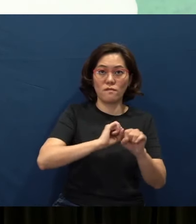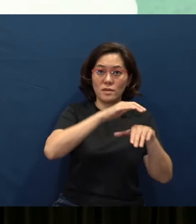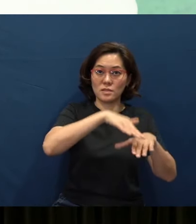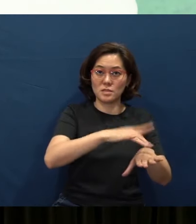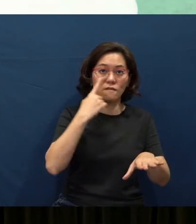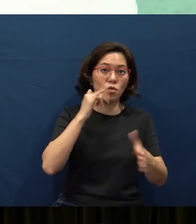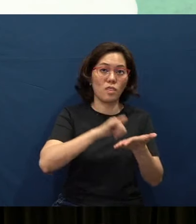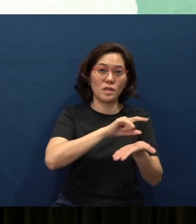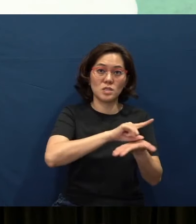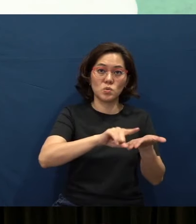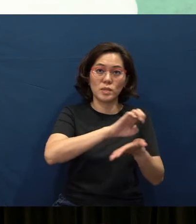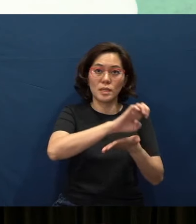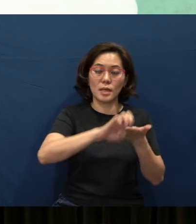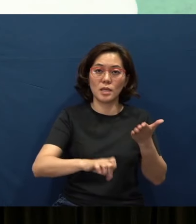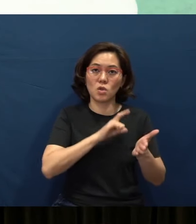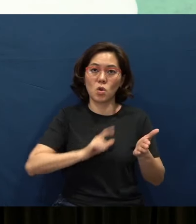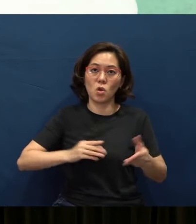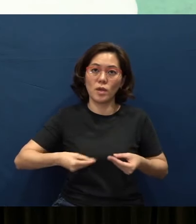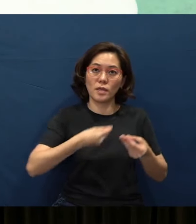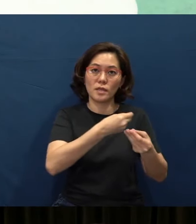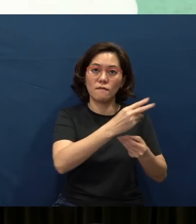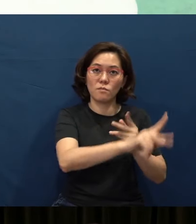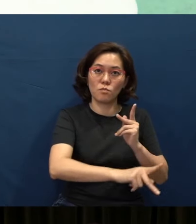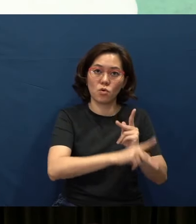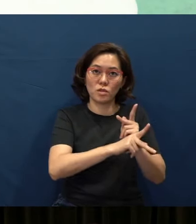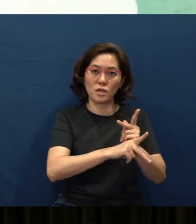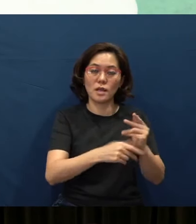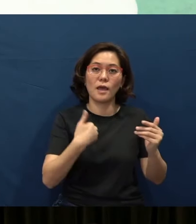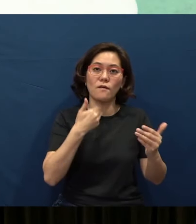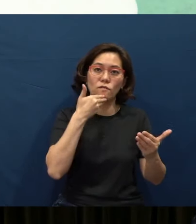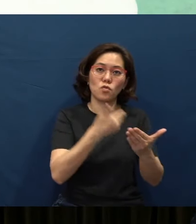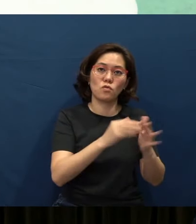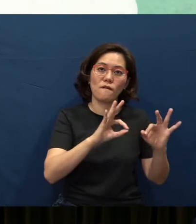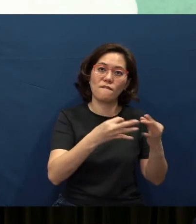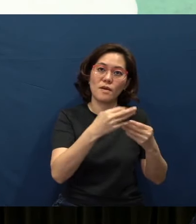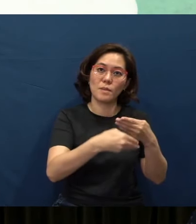that the Lord will give them protection and they will have good family bonding times together.